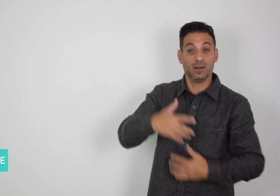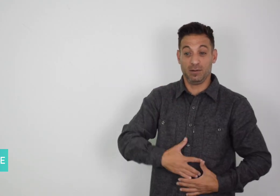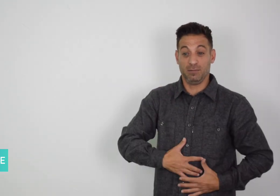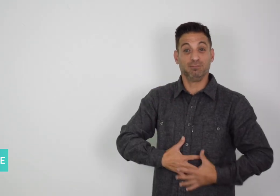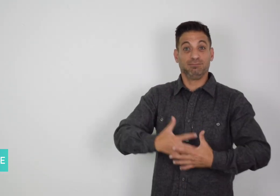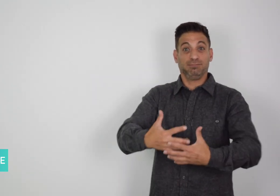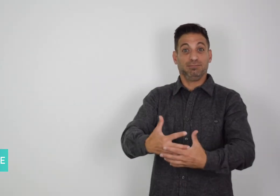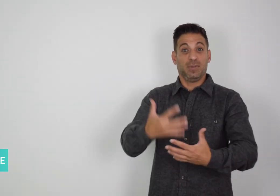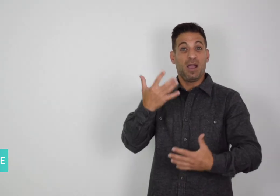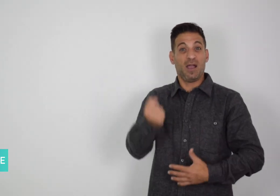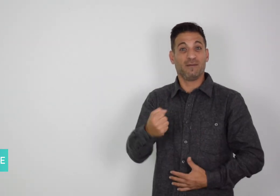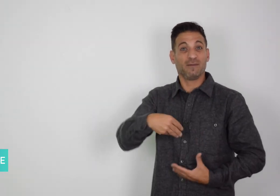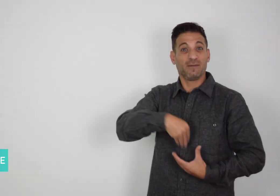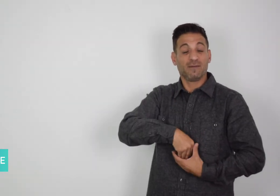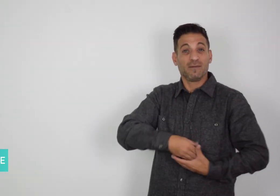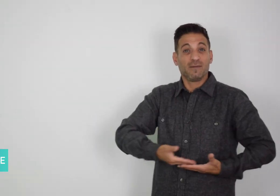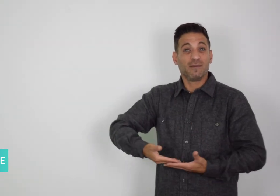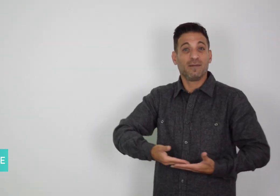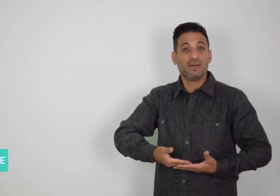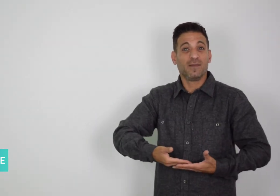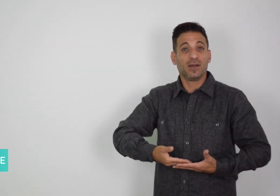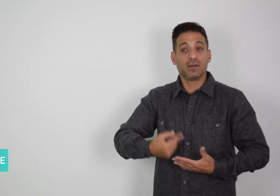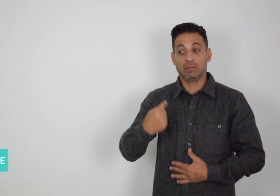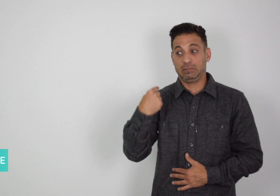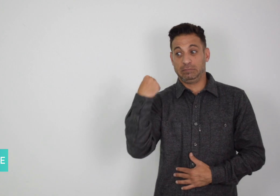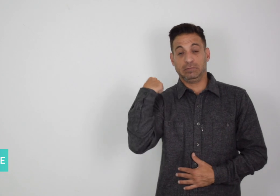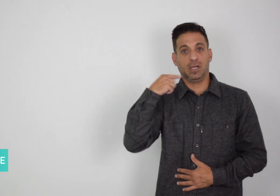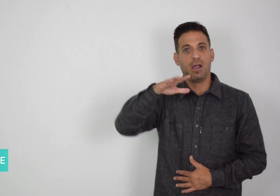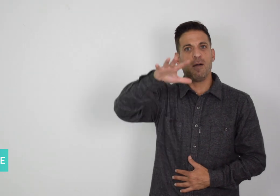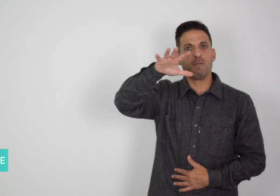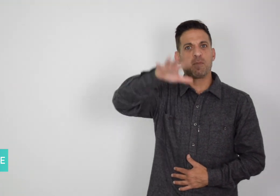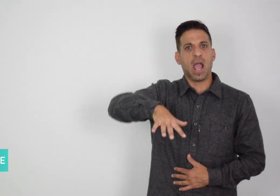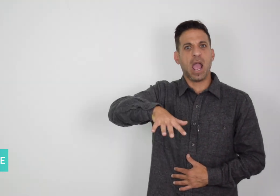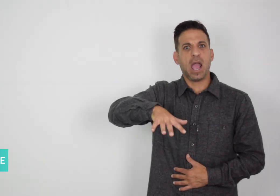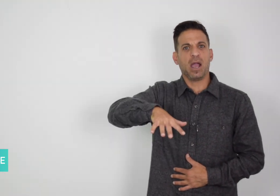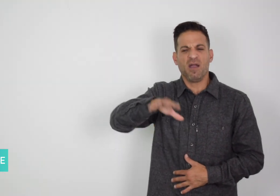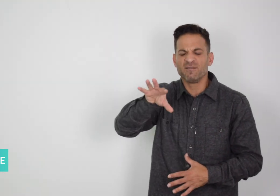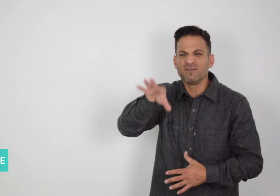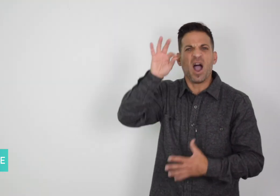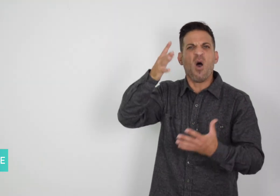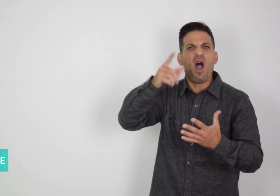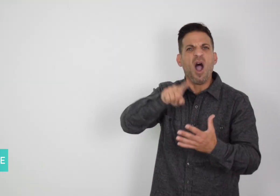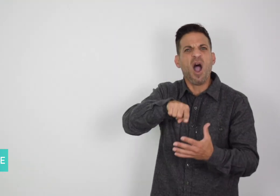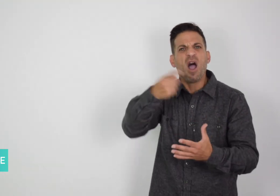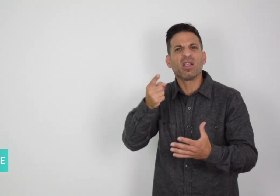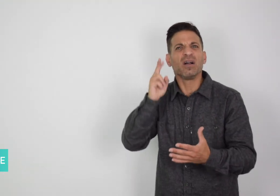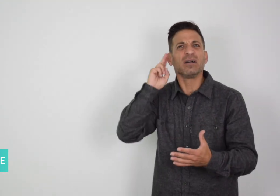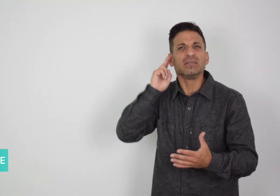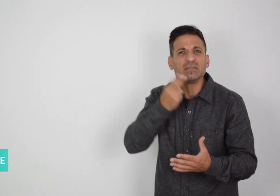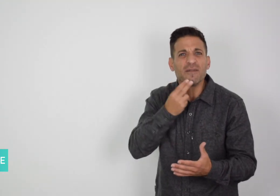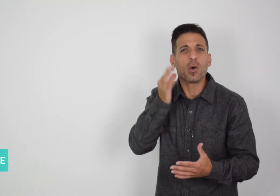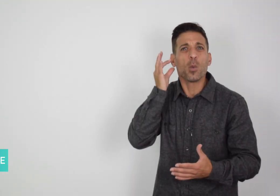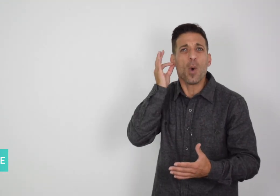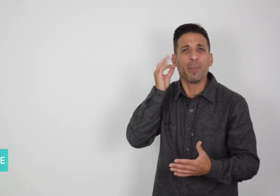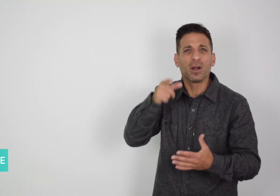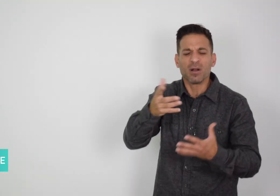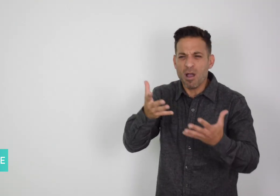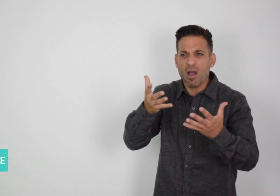In May of this year, another body of a Deaf woman was found